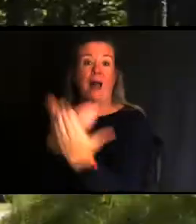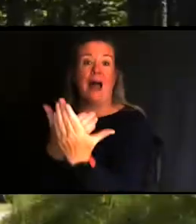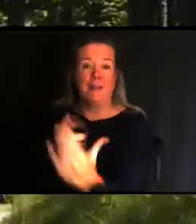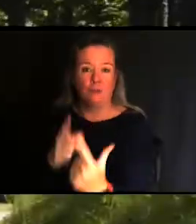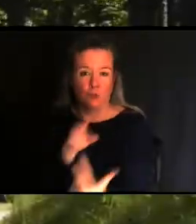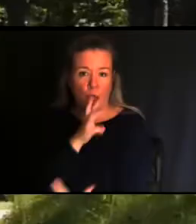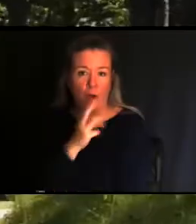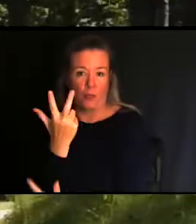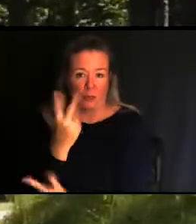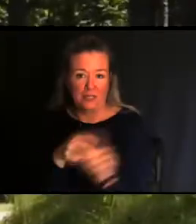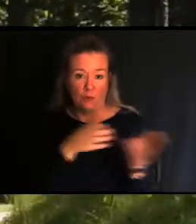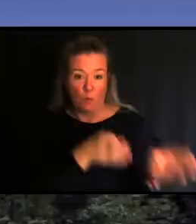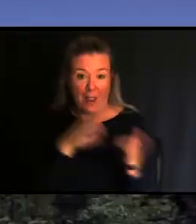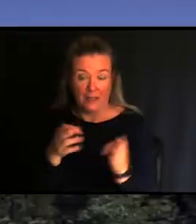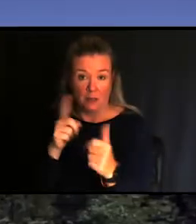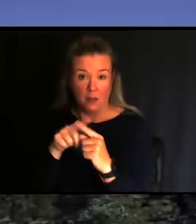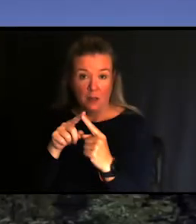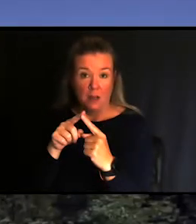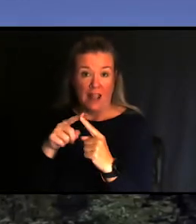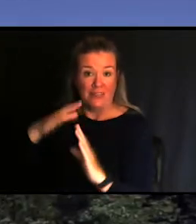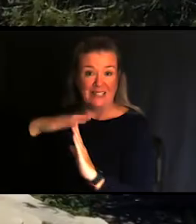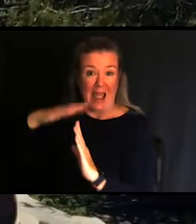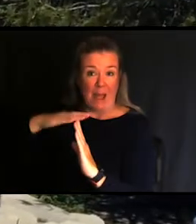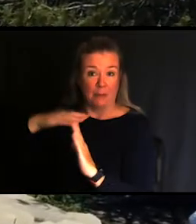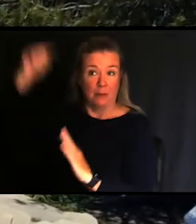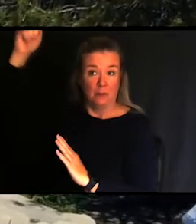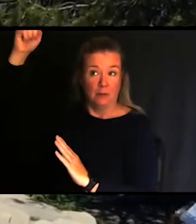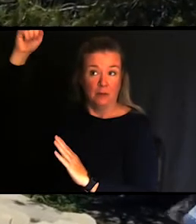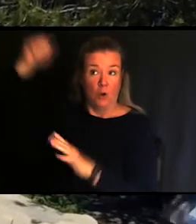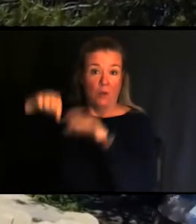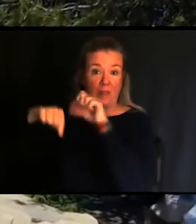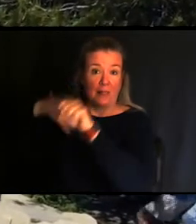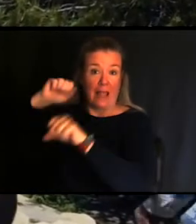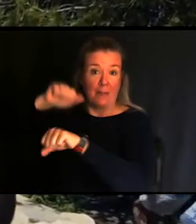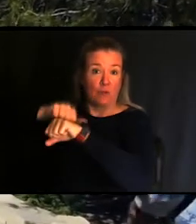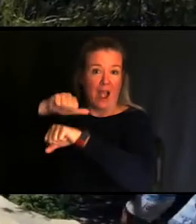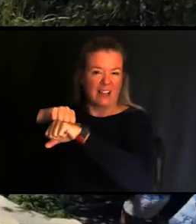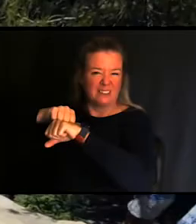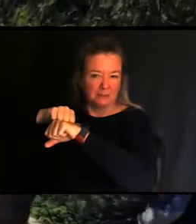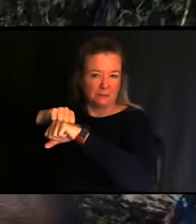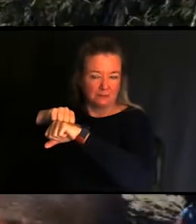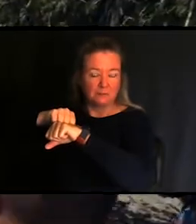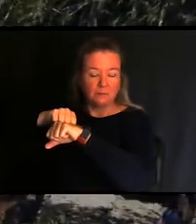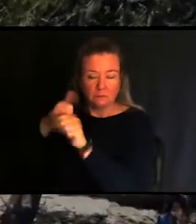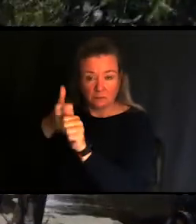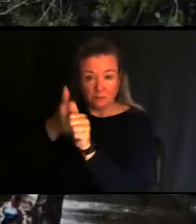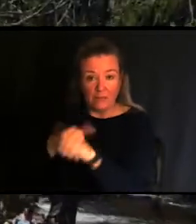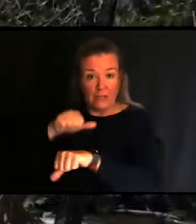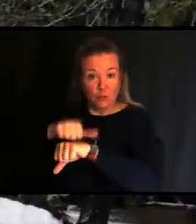One, it starts way at the top with climbing rocks essentially and there each rock is positioned